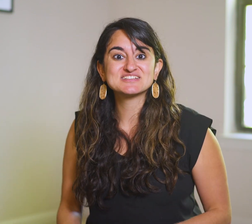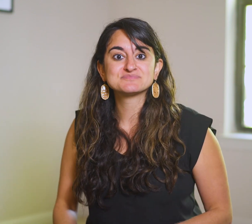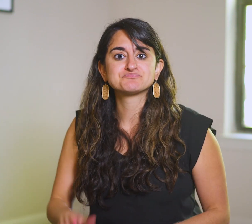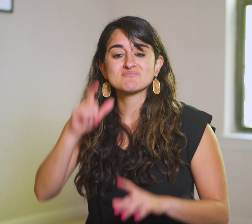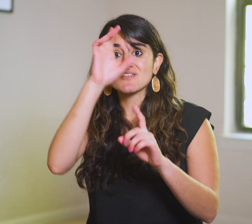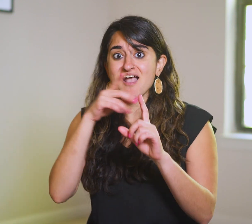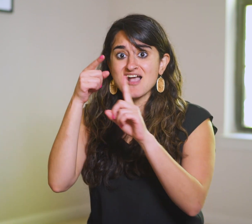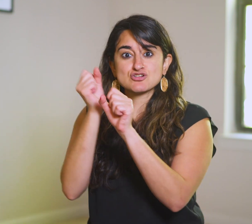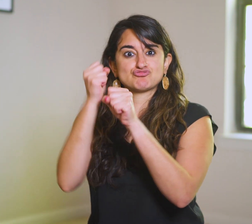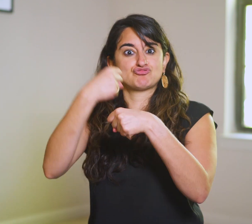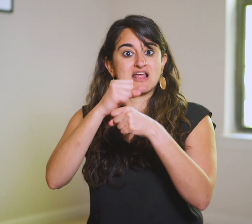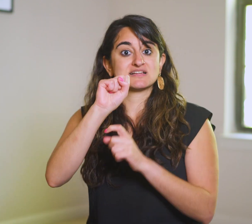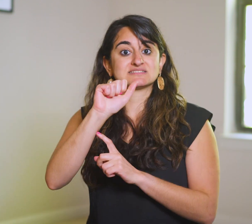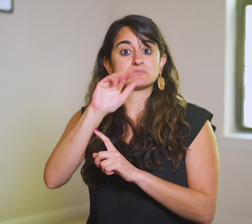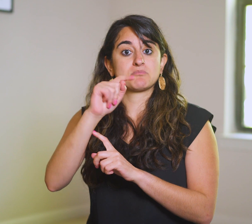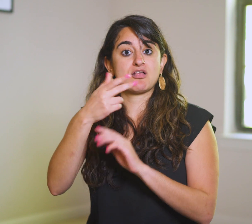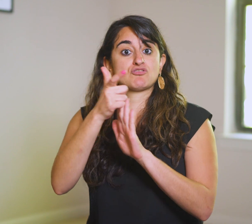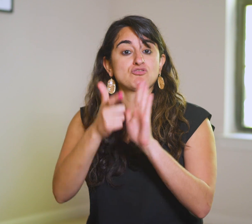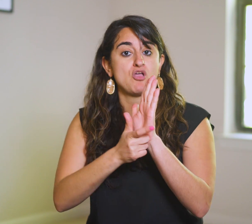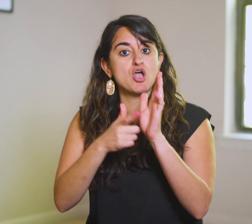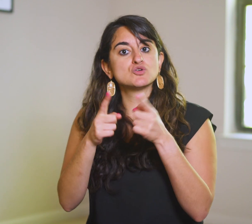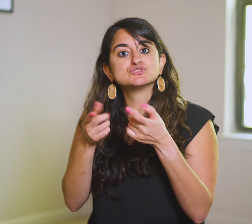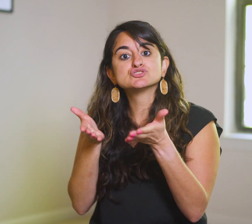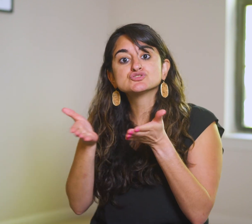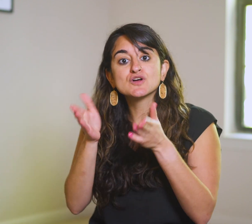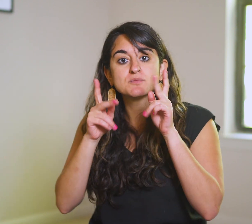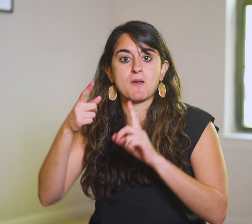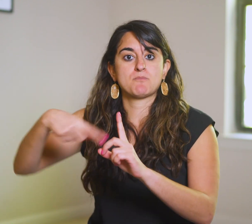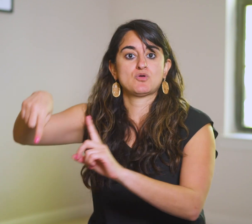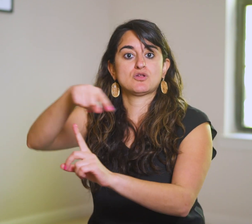God made the Sabbath law to serve people,